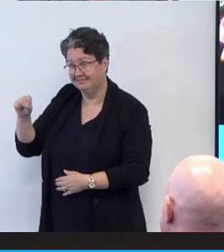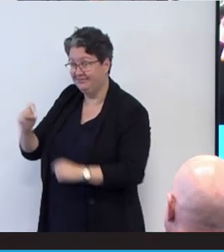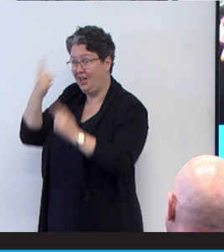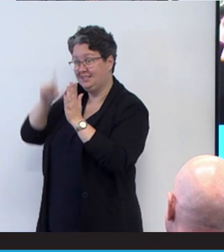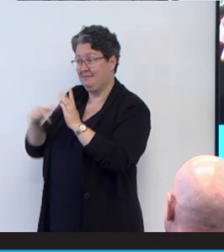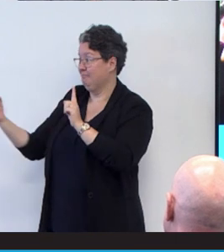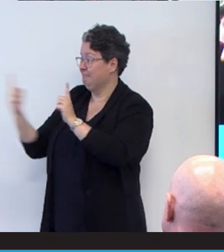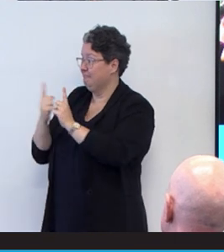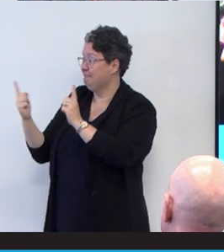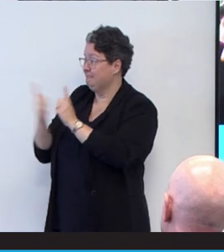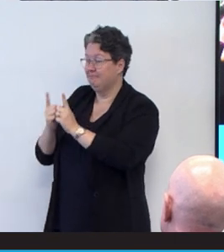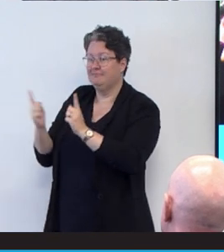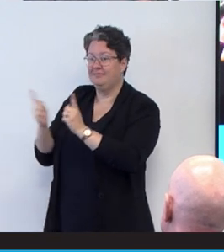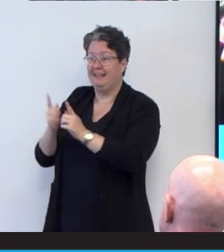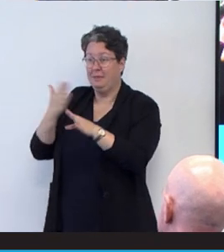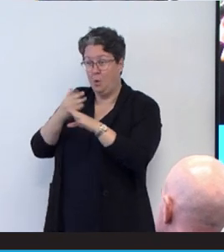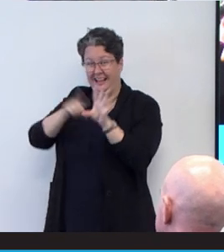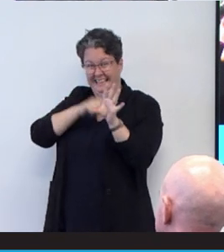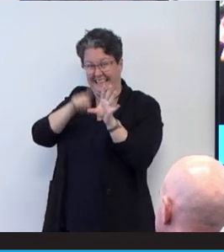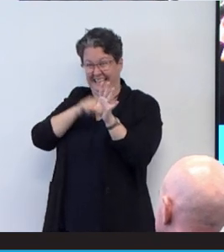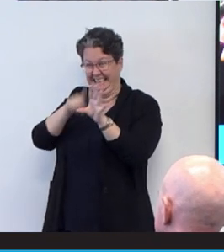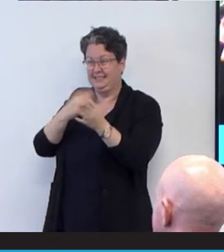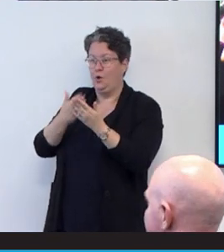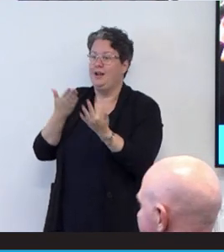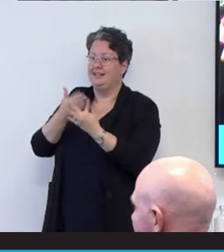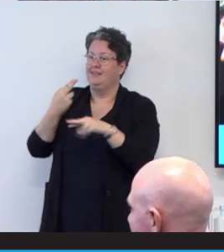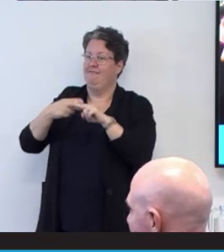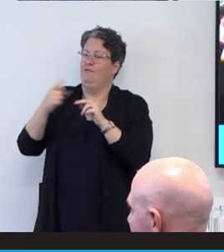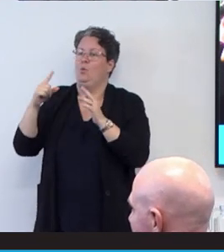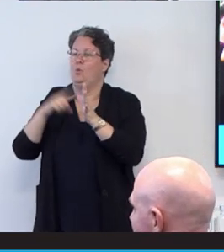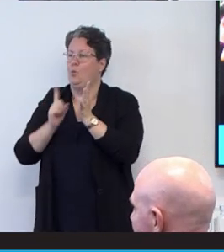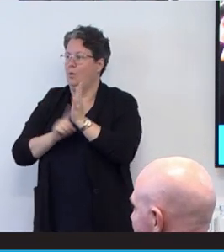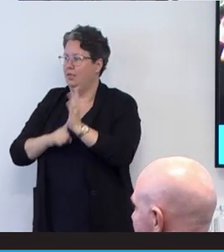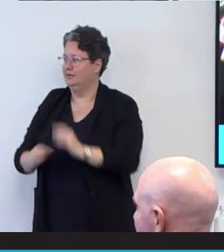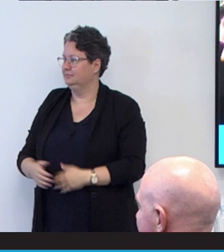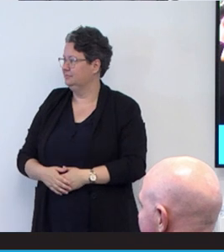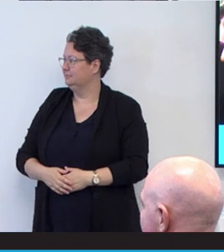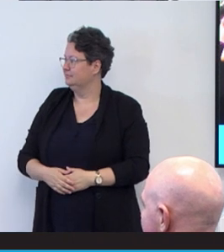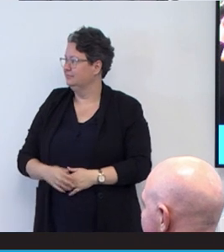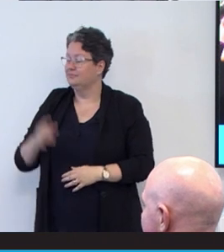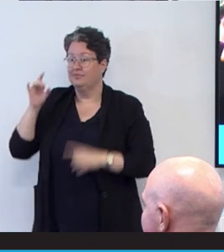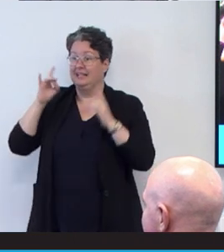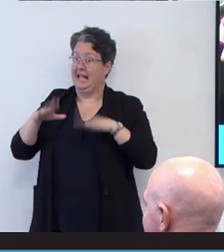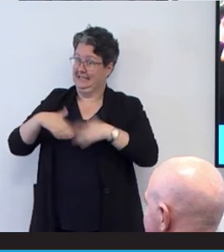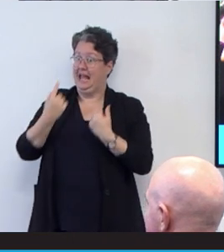We've been talking forever. Yeah, I know.